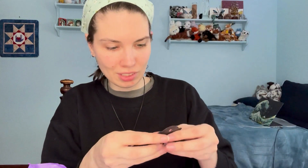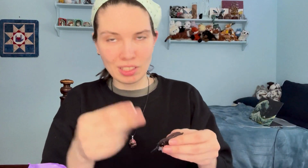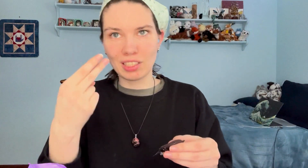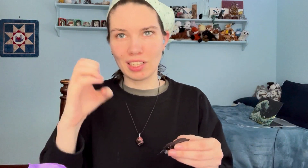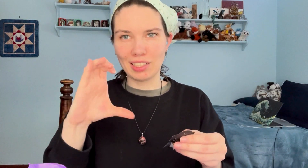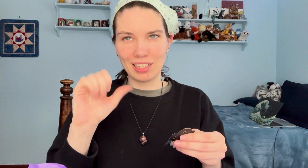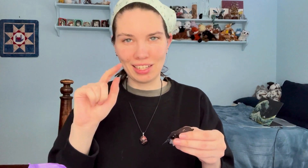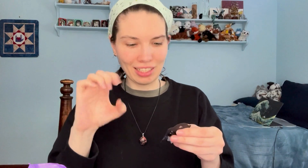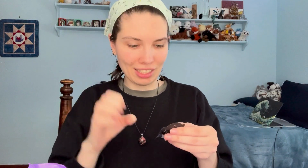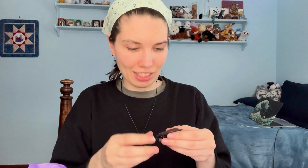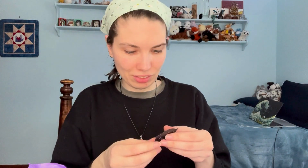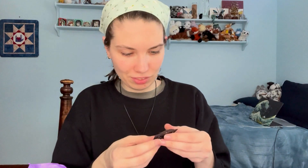Hecate